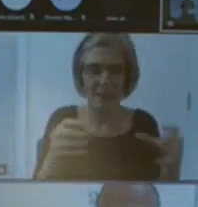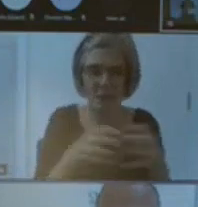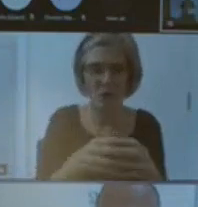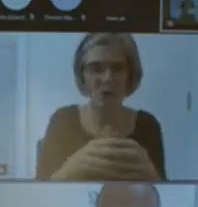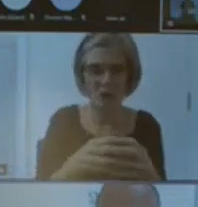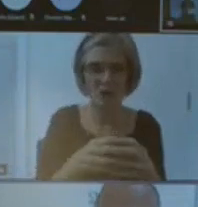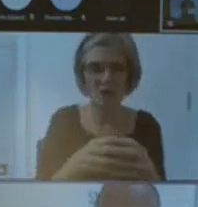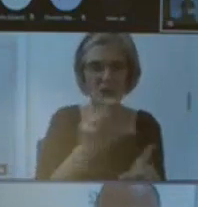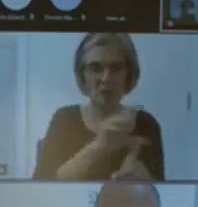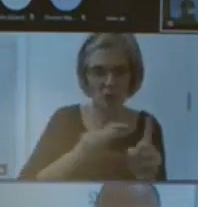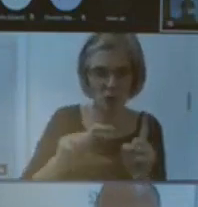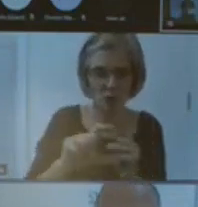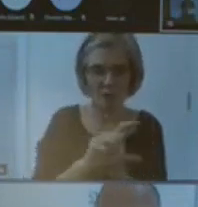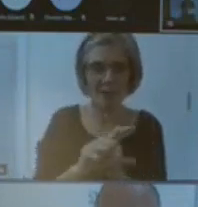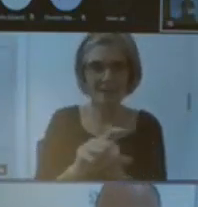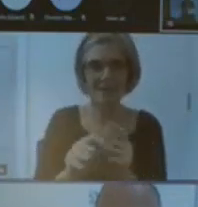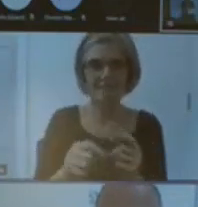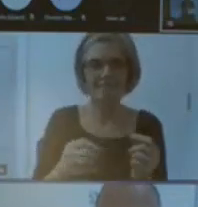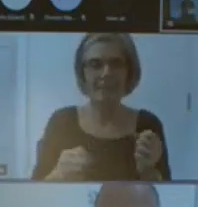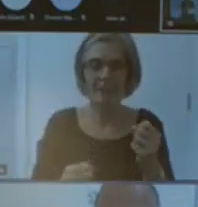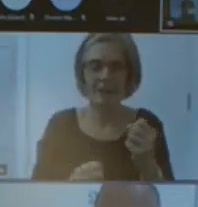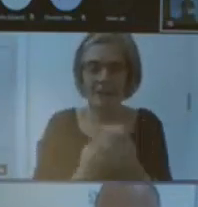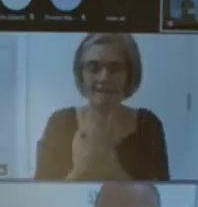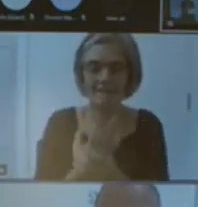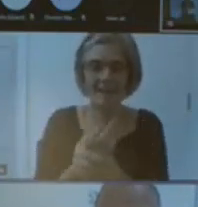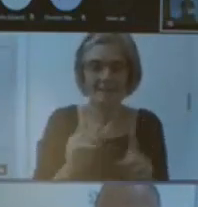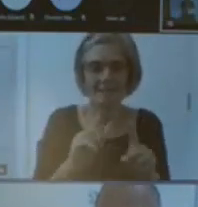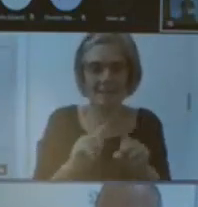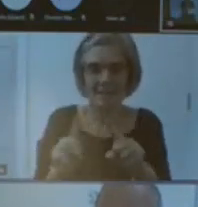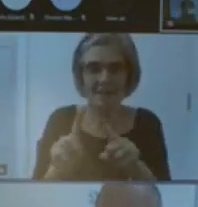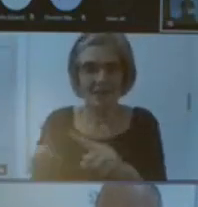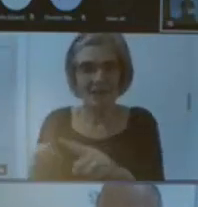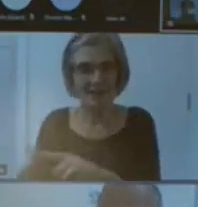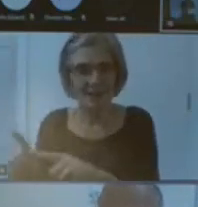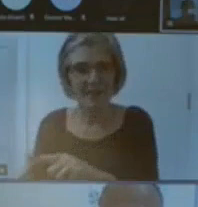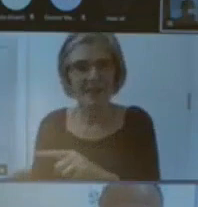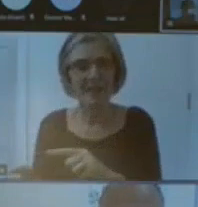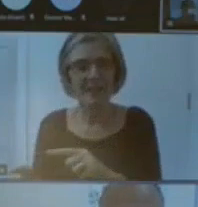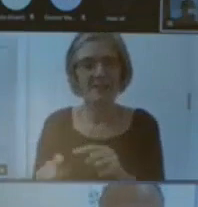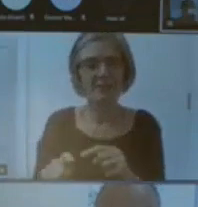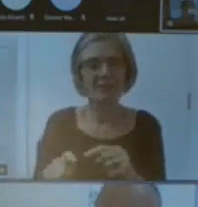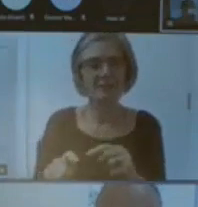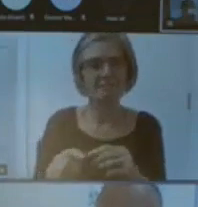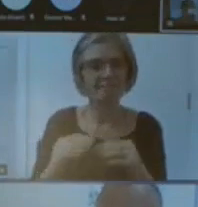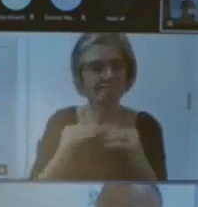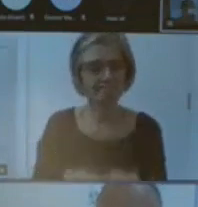and develop minority ethnic employees at all levels of the organization we ALS we also seek to